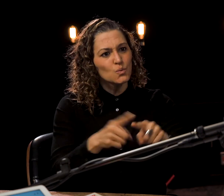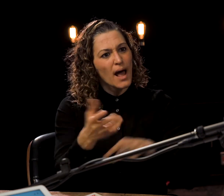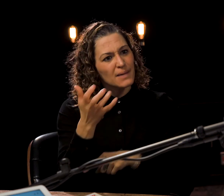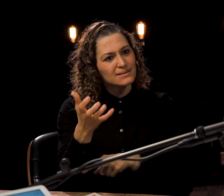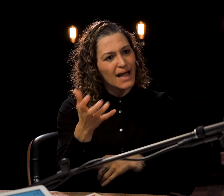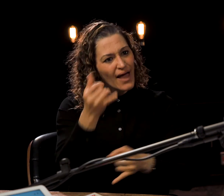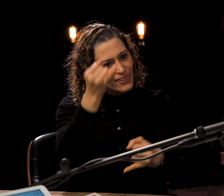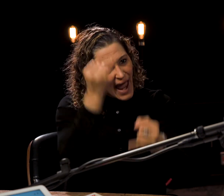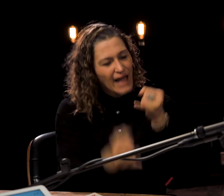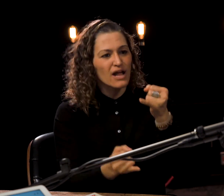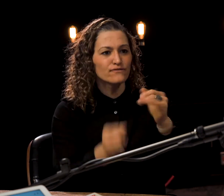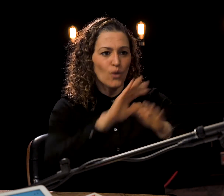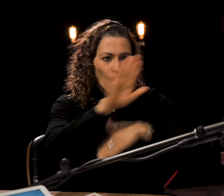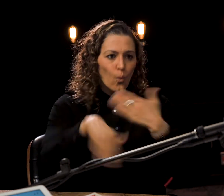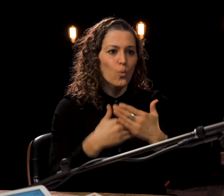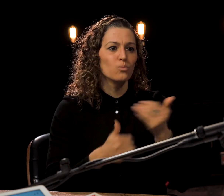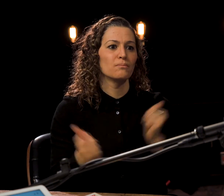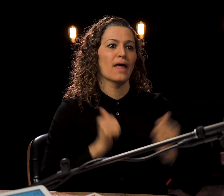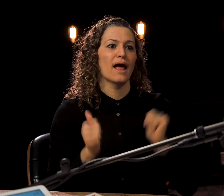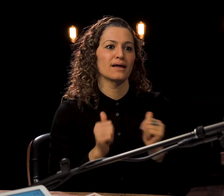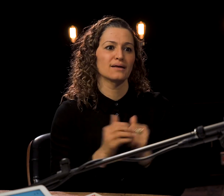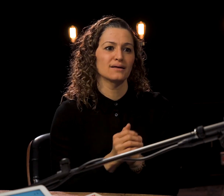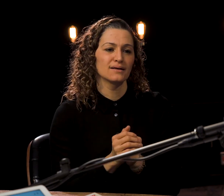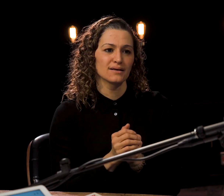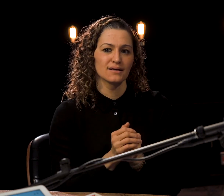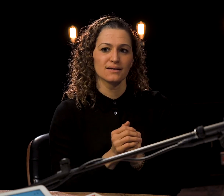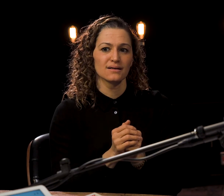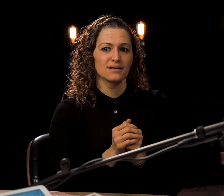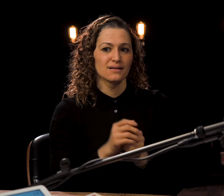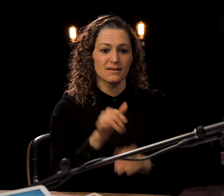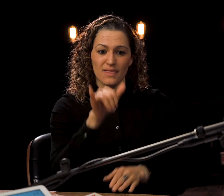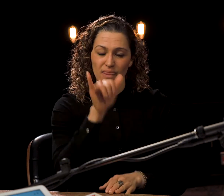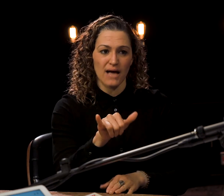Dawn Jani Birley: this story. At the end of the play, Hamlet reaches to Horatio